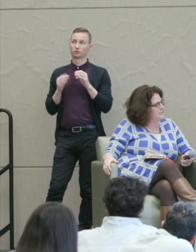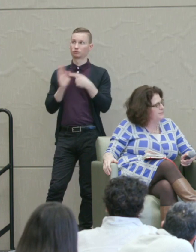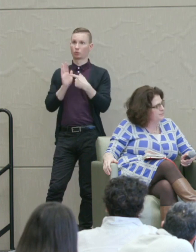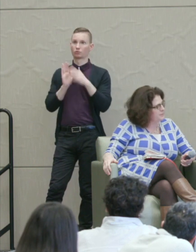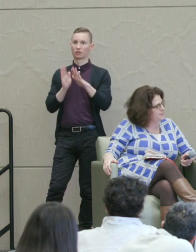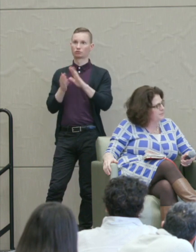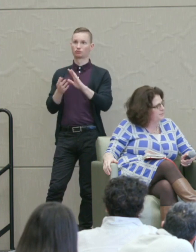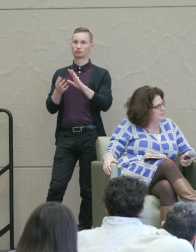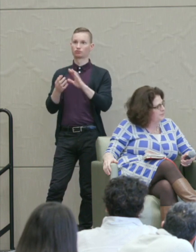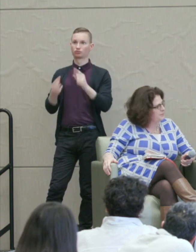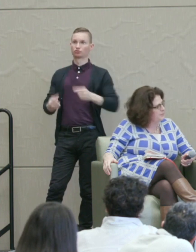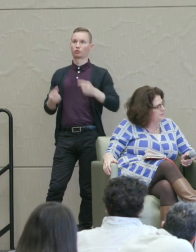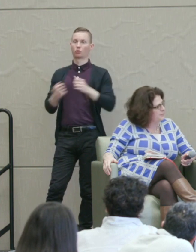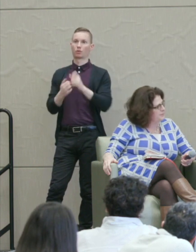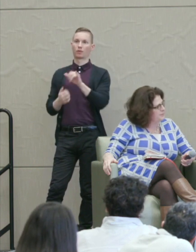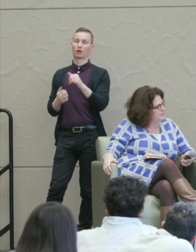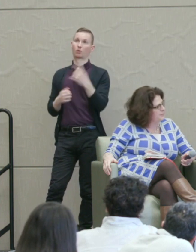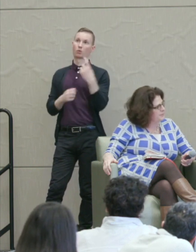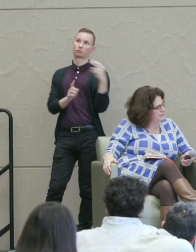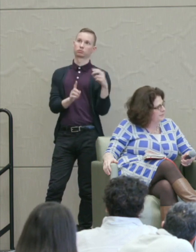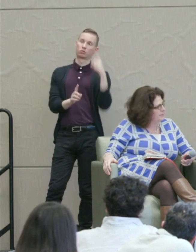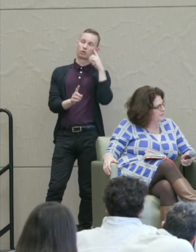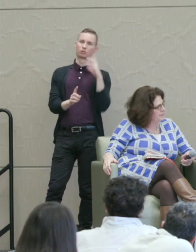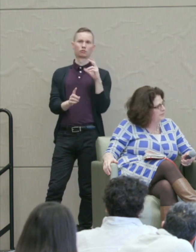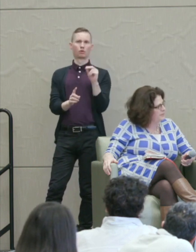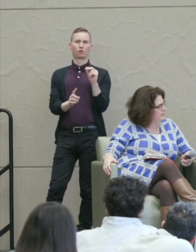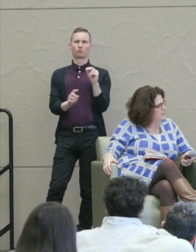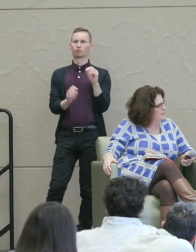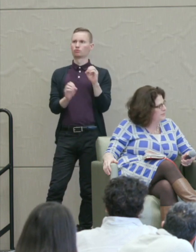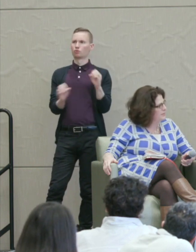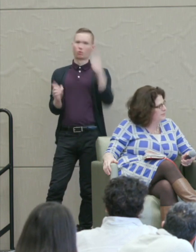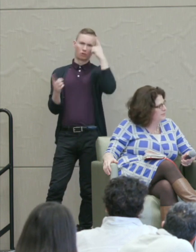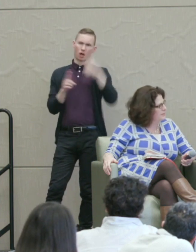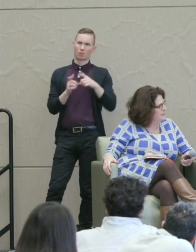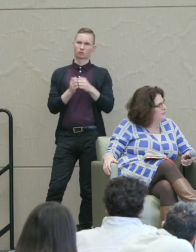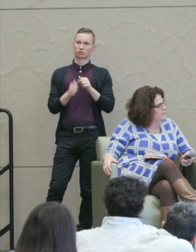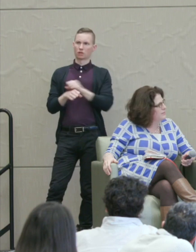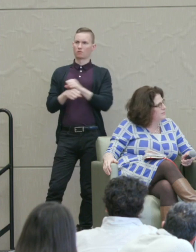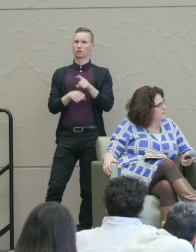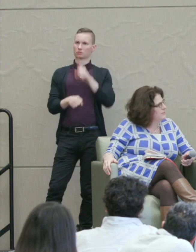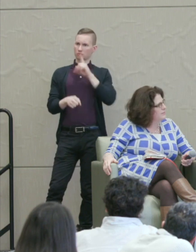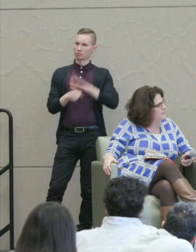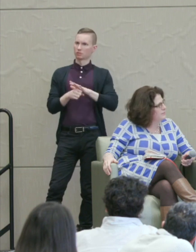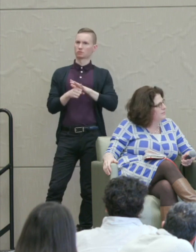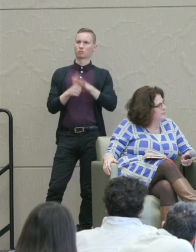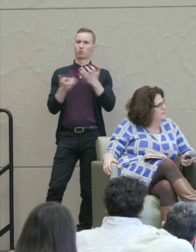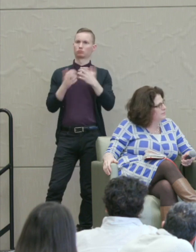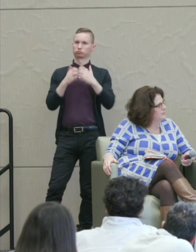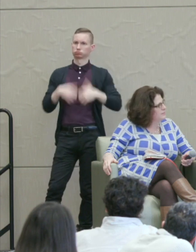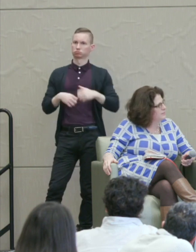Because on the one hand of course he thought, "No, compromise with slavery." And he was a committed abolitionist and rightly.